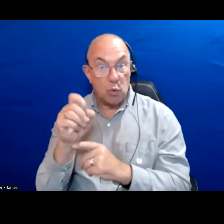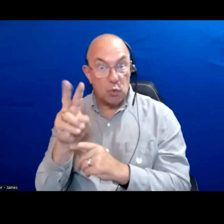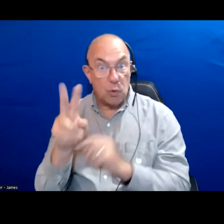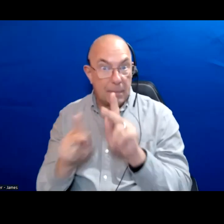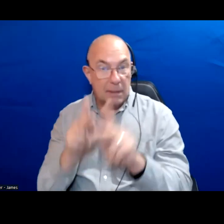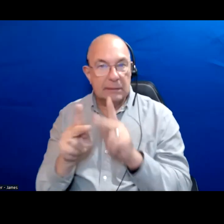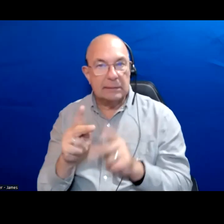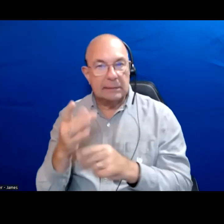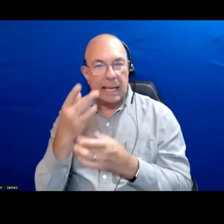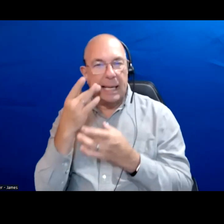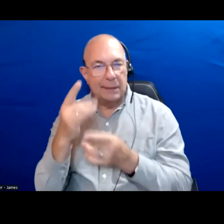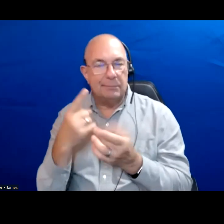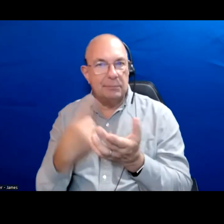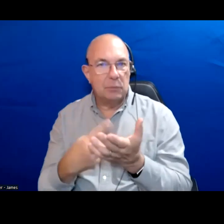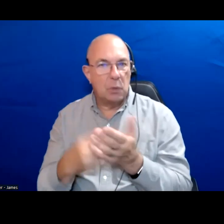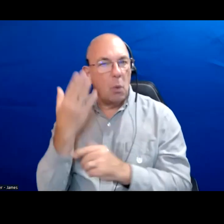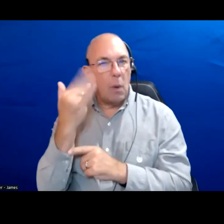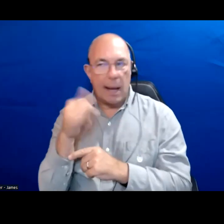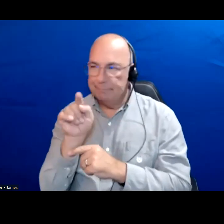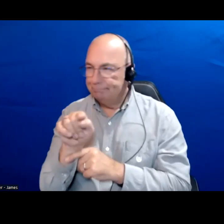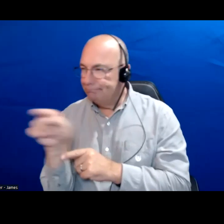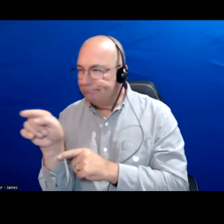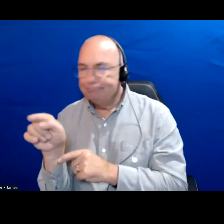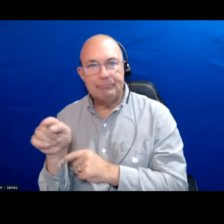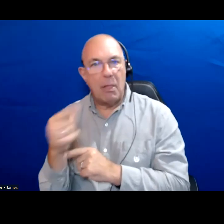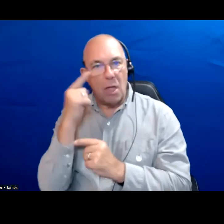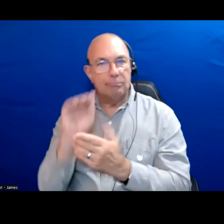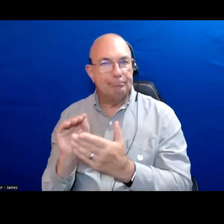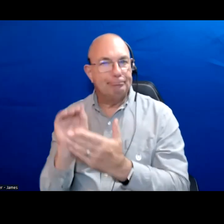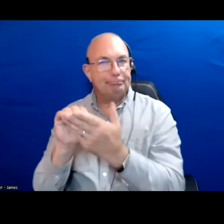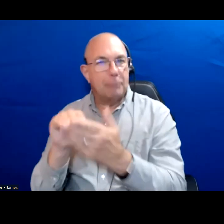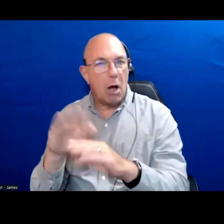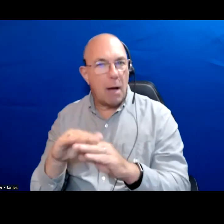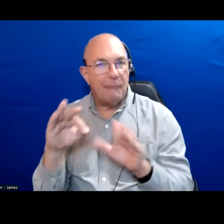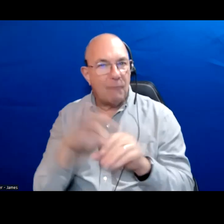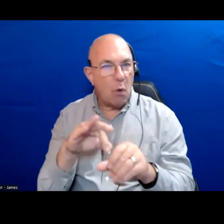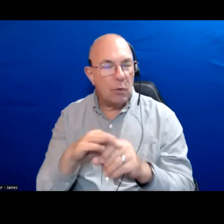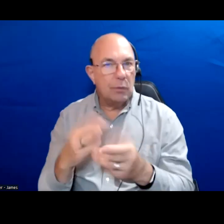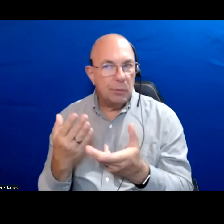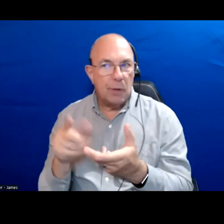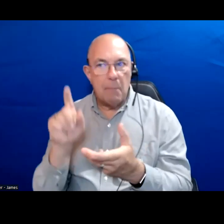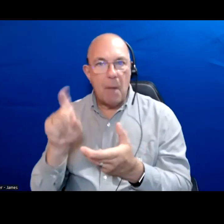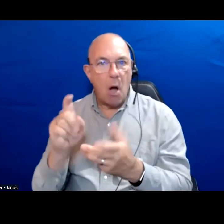interesting to think about why certain people think the name should be on the ballot. What they feel they have to offer.